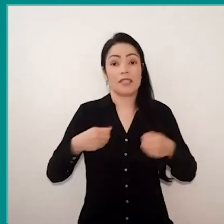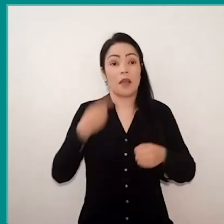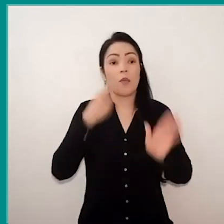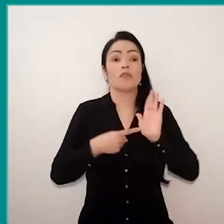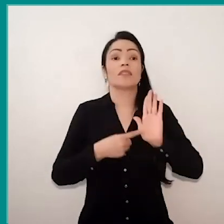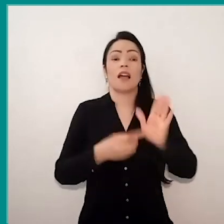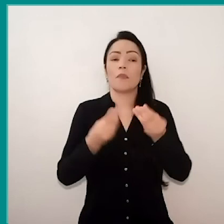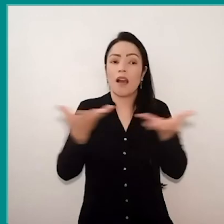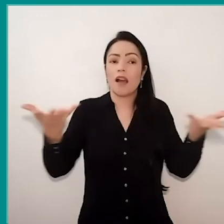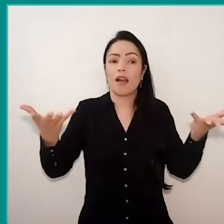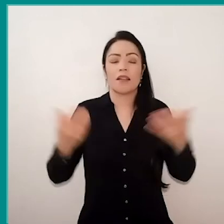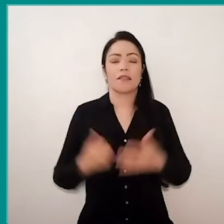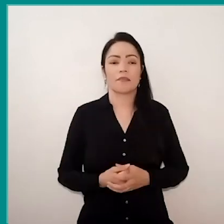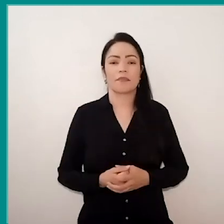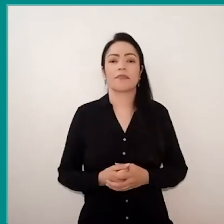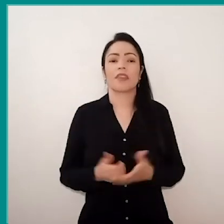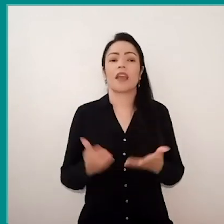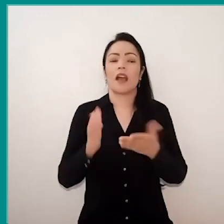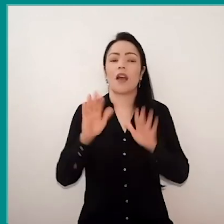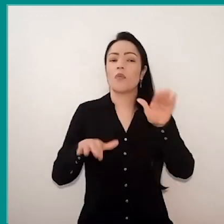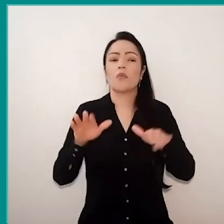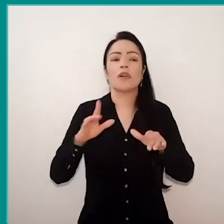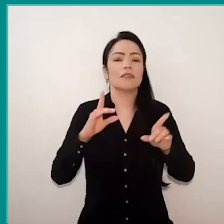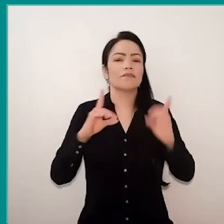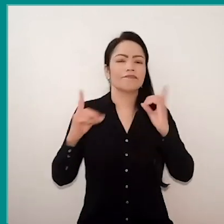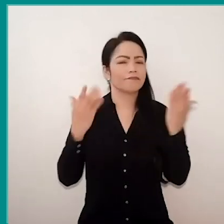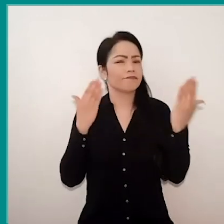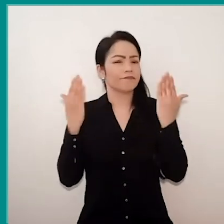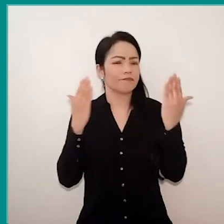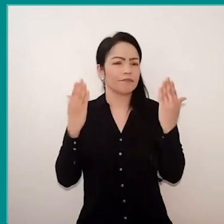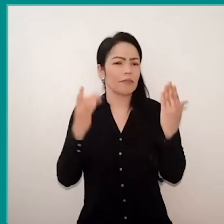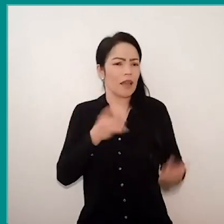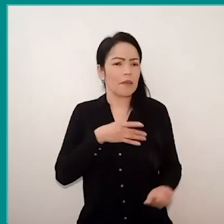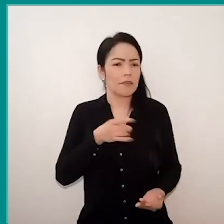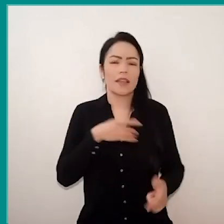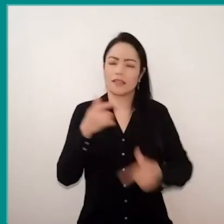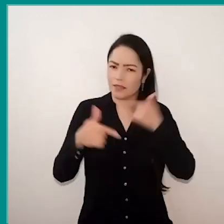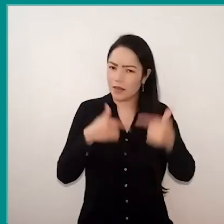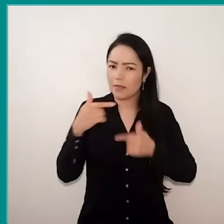and the dilemmas that exist that we sometimes are afraid to work in children's education